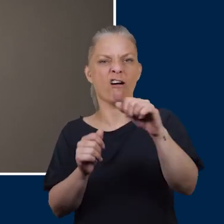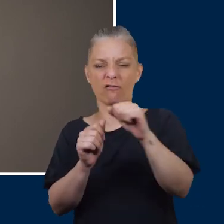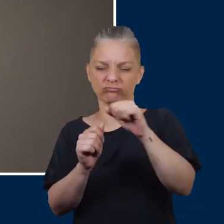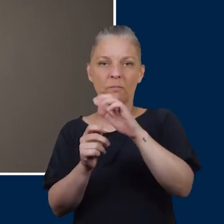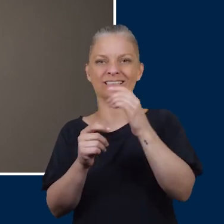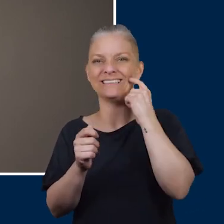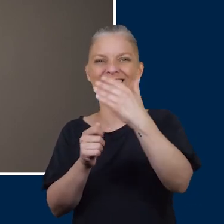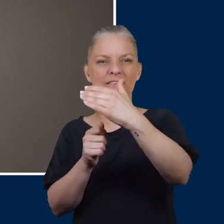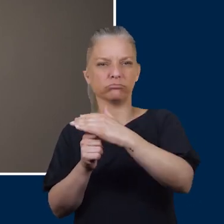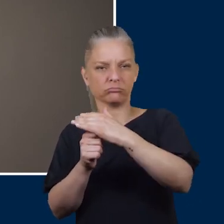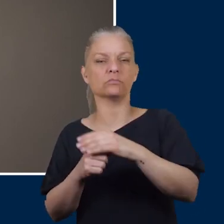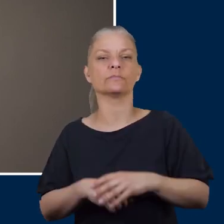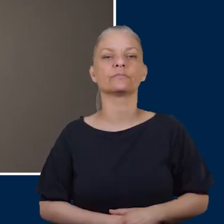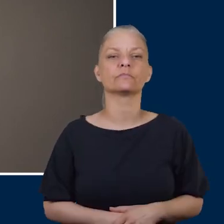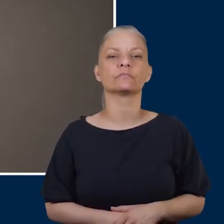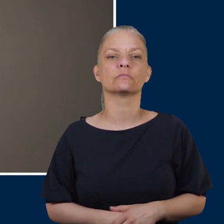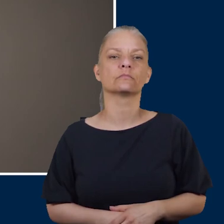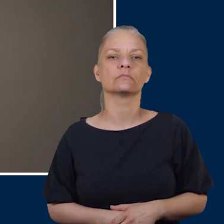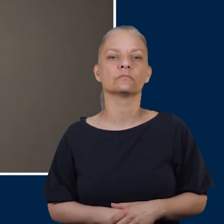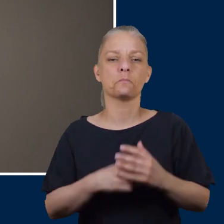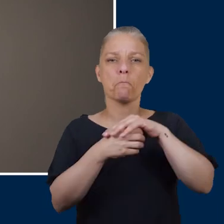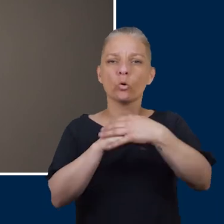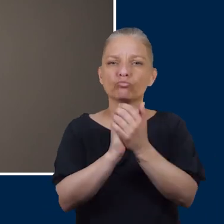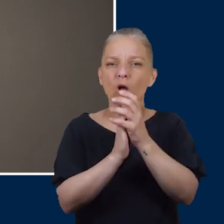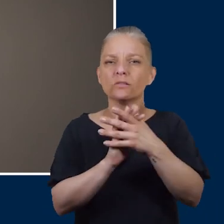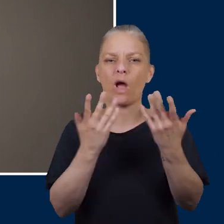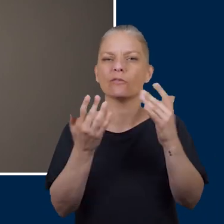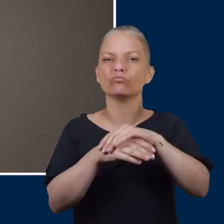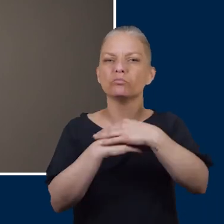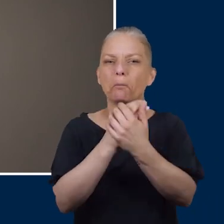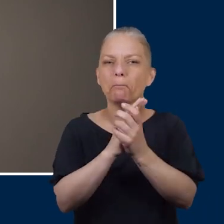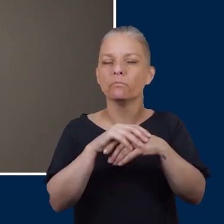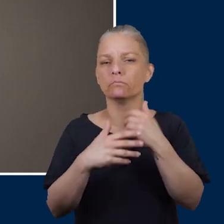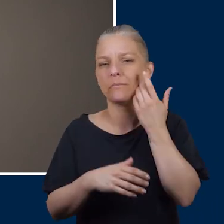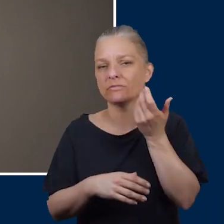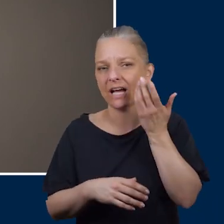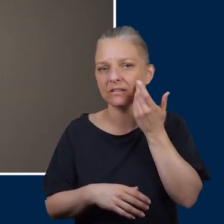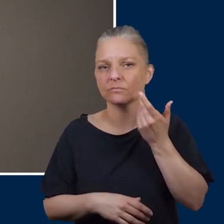keep the length down. Use daily moisturizer or hand cream it doesn't matter what kind as long